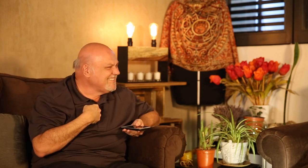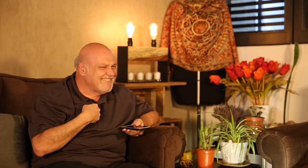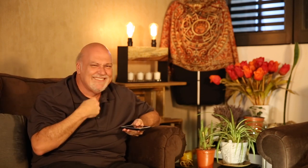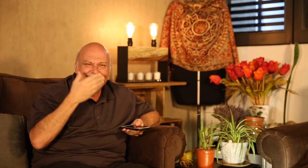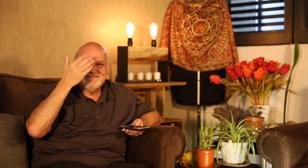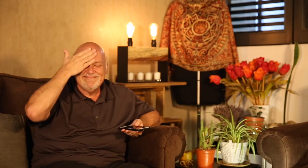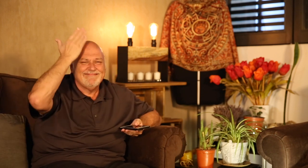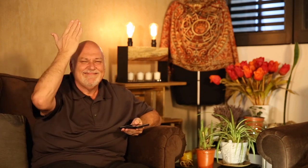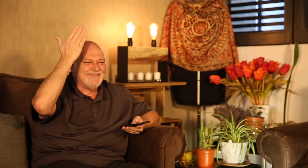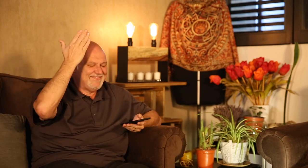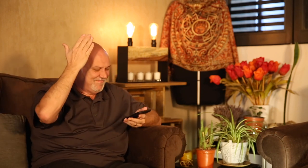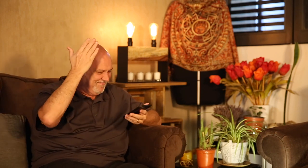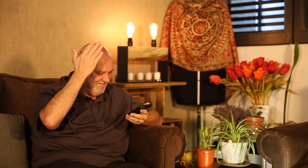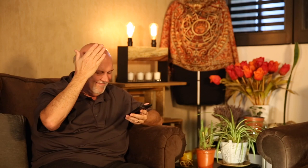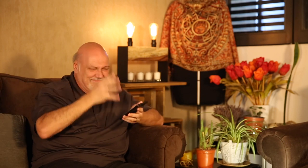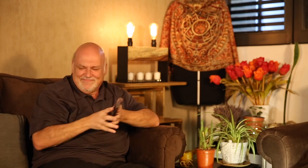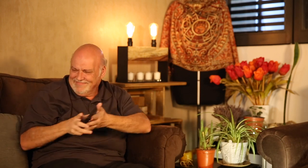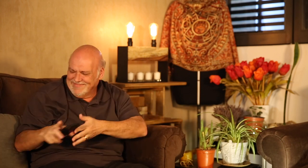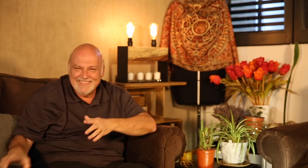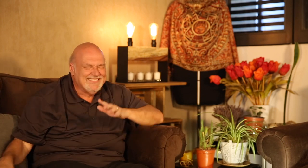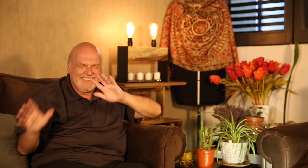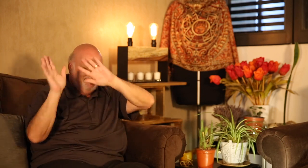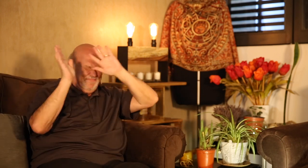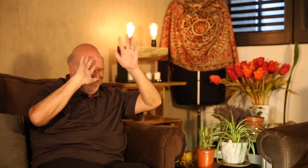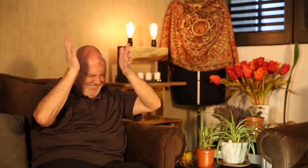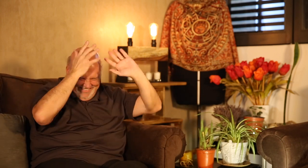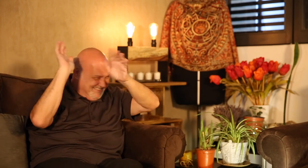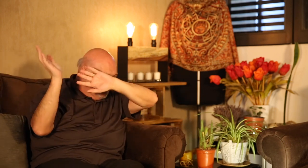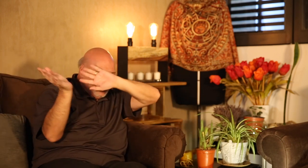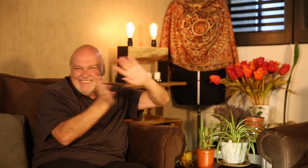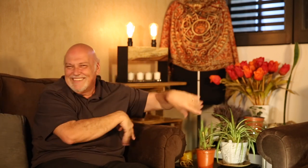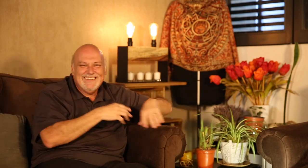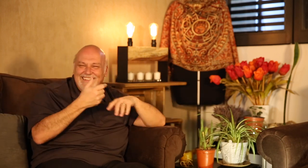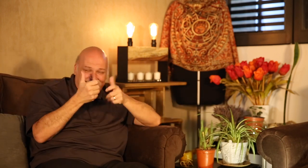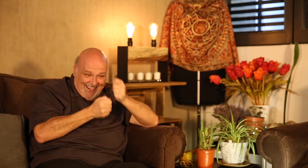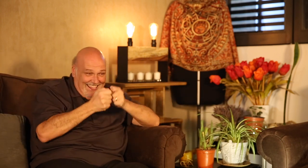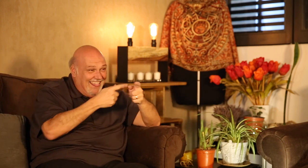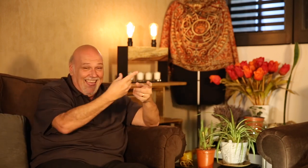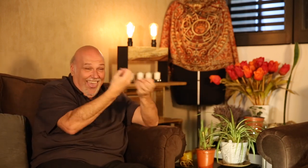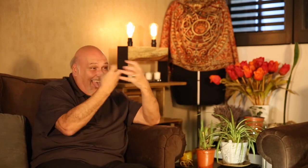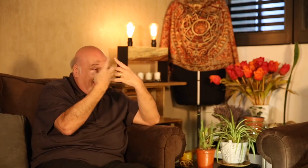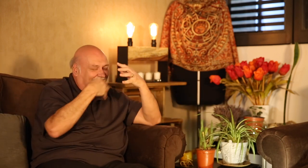Forgot about me, too! Ah, never mind! Don't want to be overwhelmed